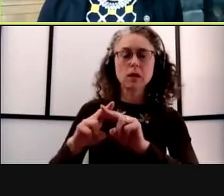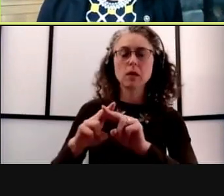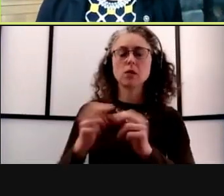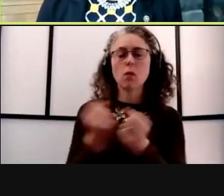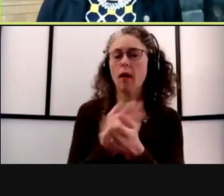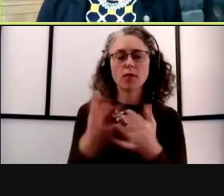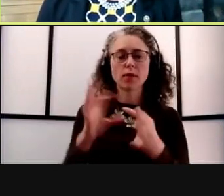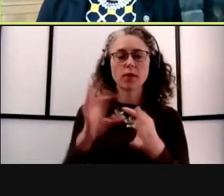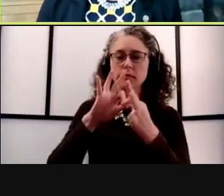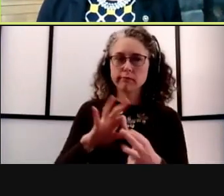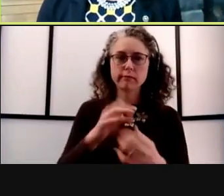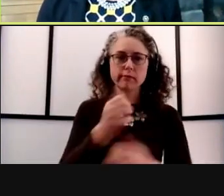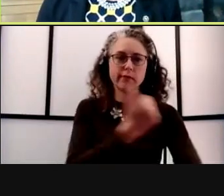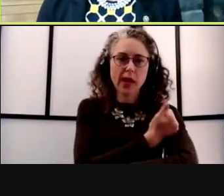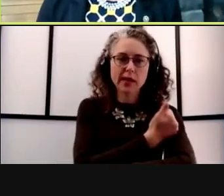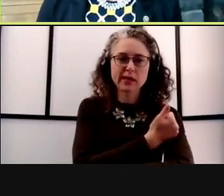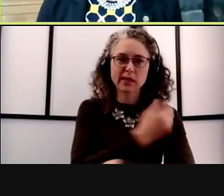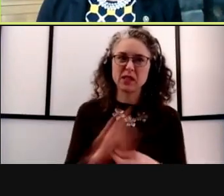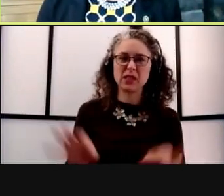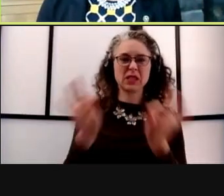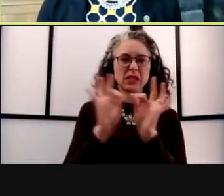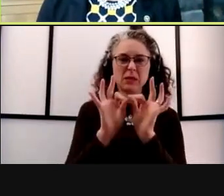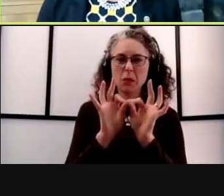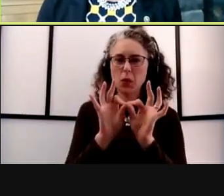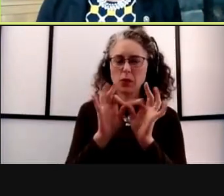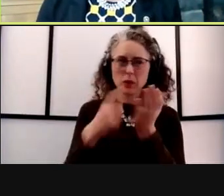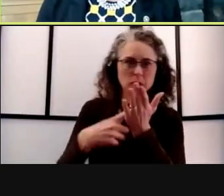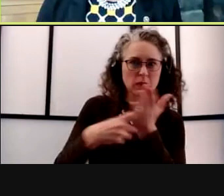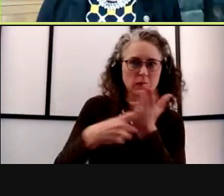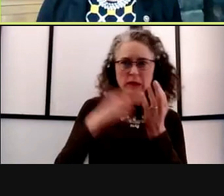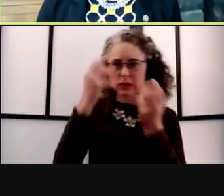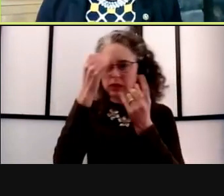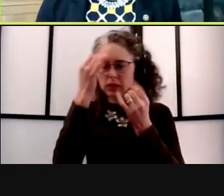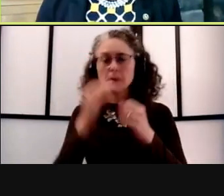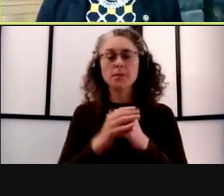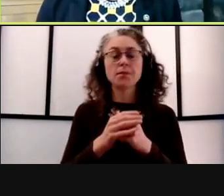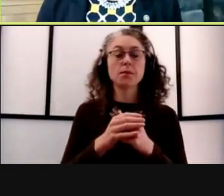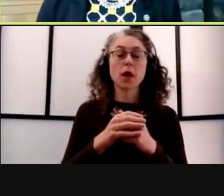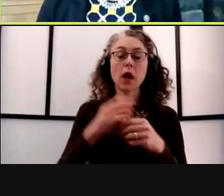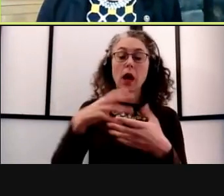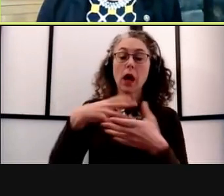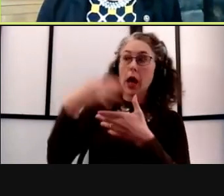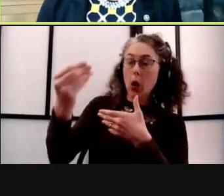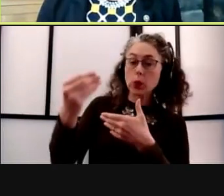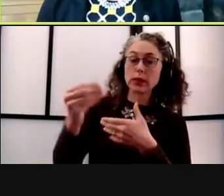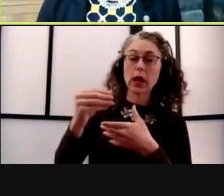but when you're outside your home and you're in a group setting it's gonna still be masks for the time being.